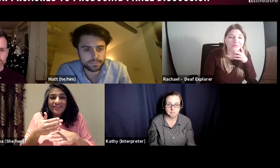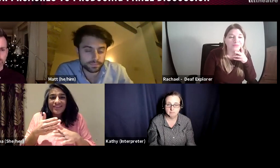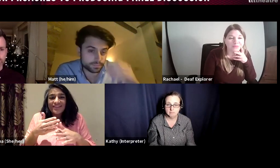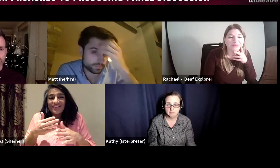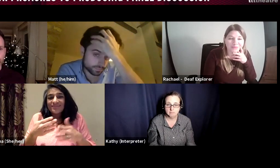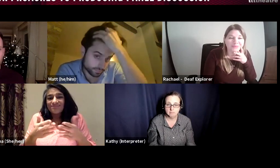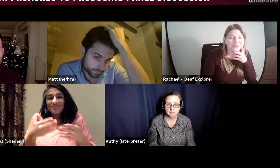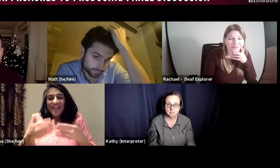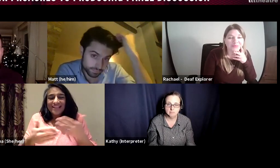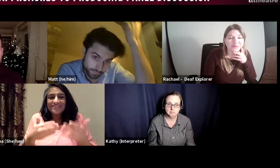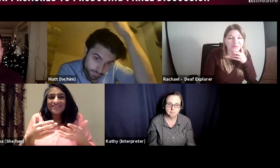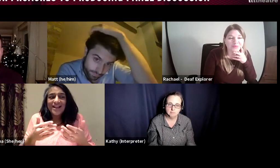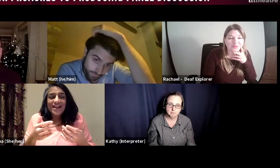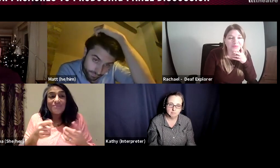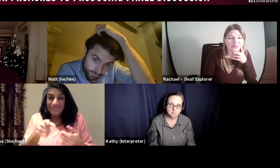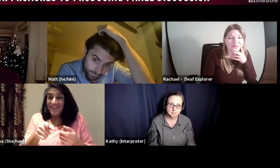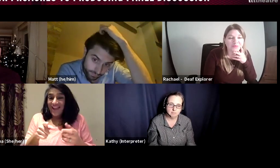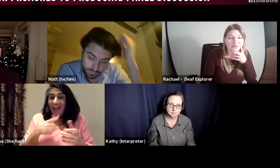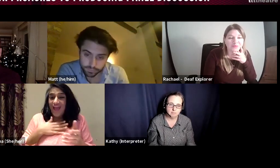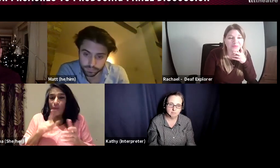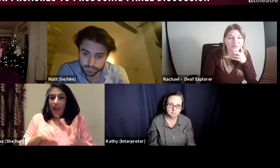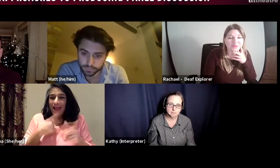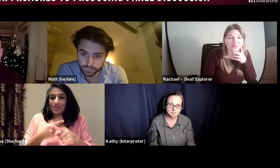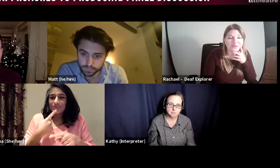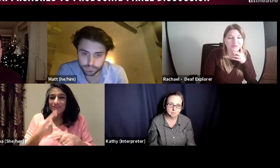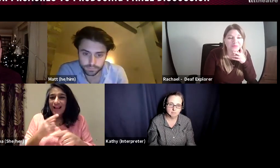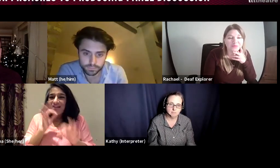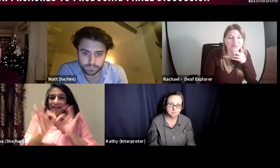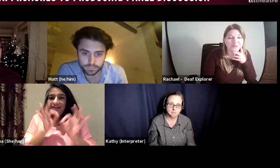learns on the job, and you might all ready have been aware of things I learnt from Matt